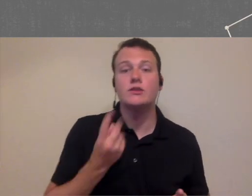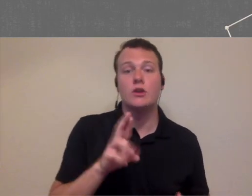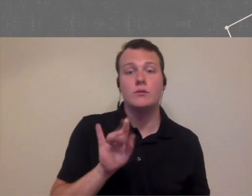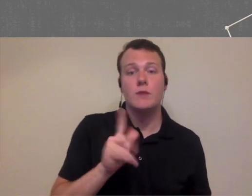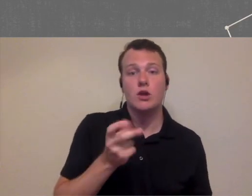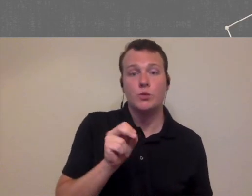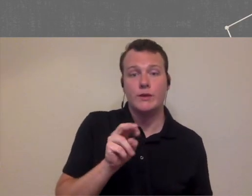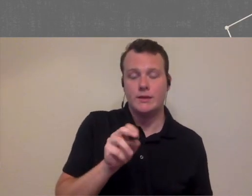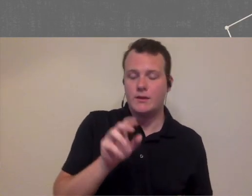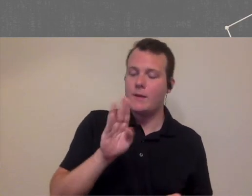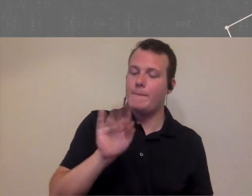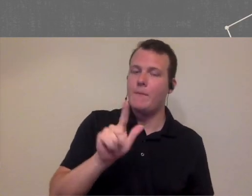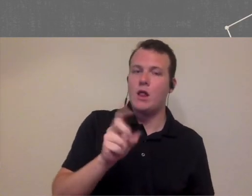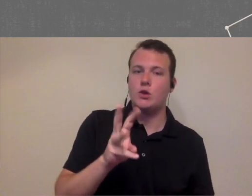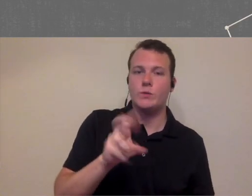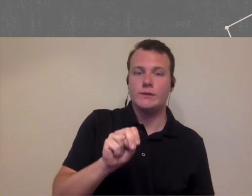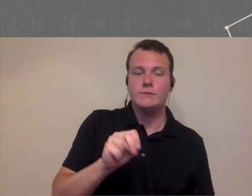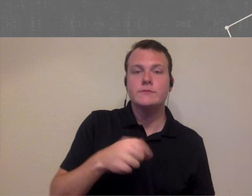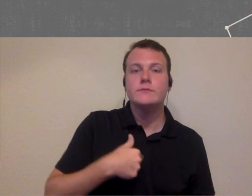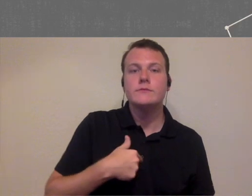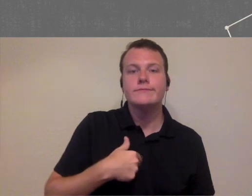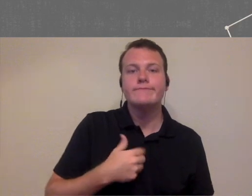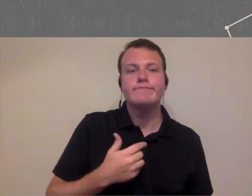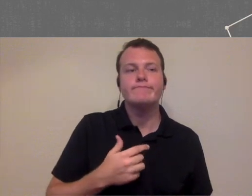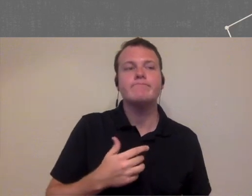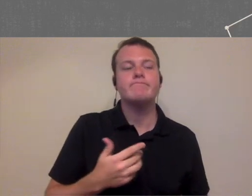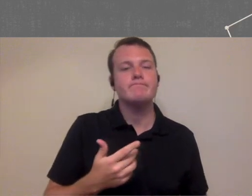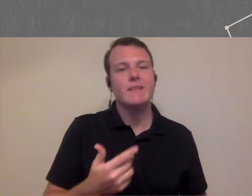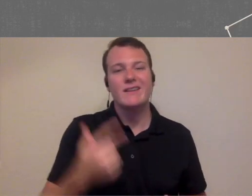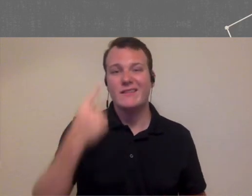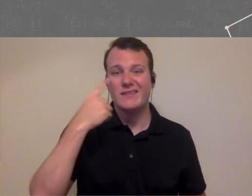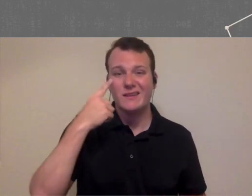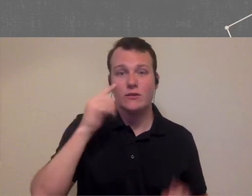I'm happy to kind of take that I don't think that there's a great formula for